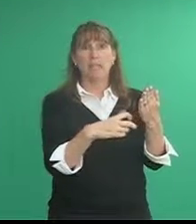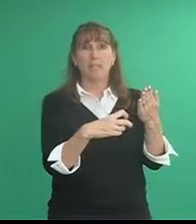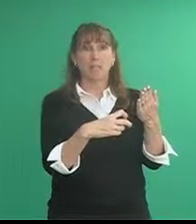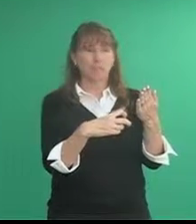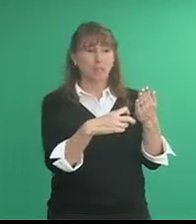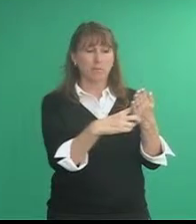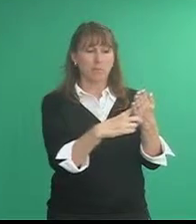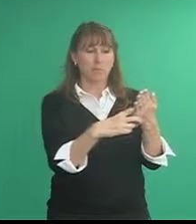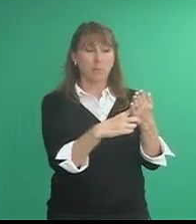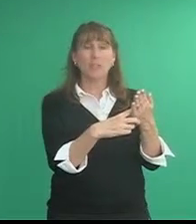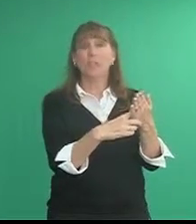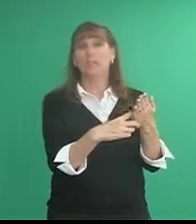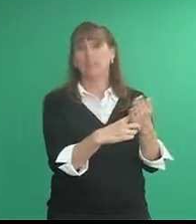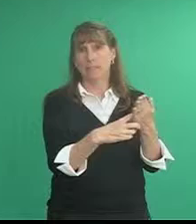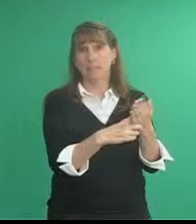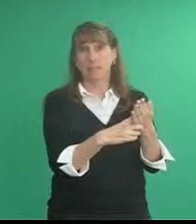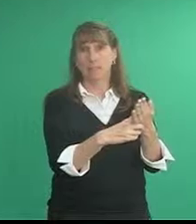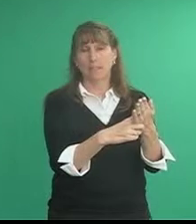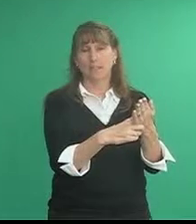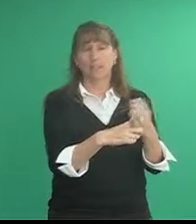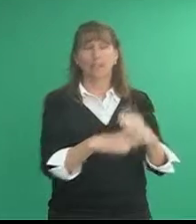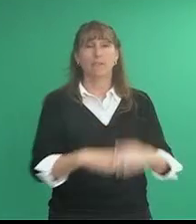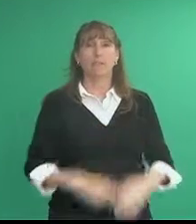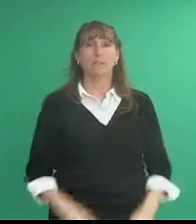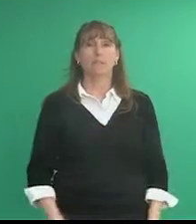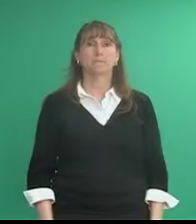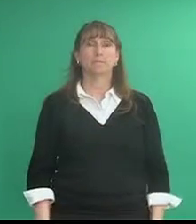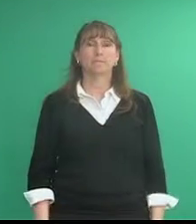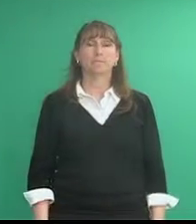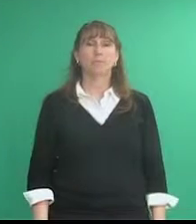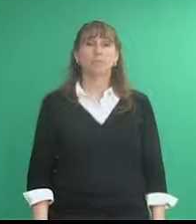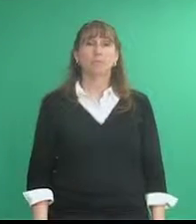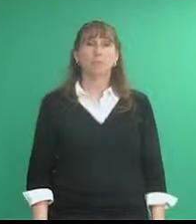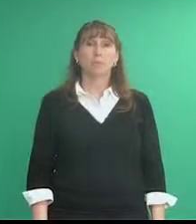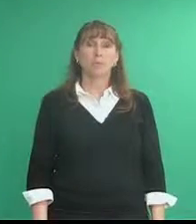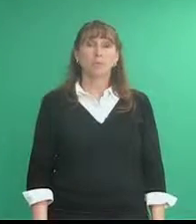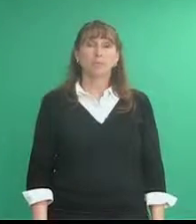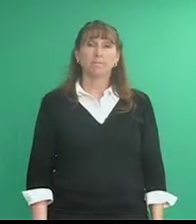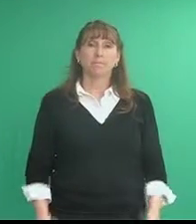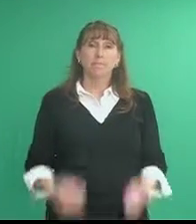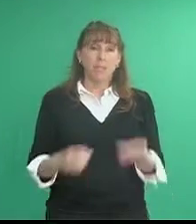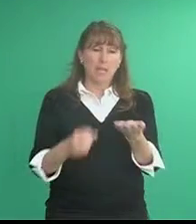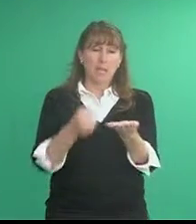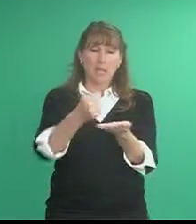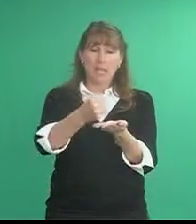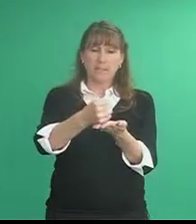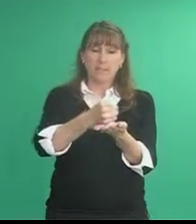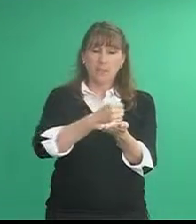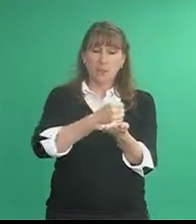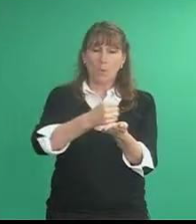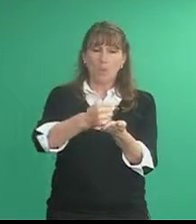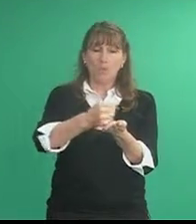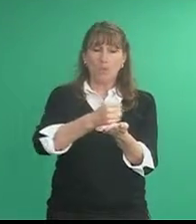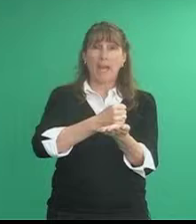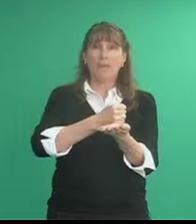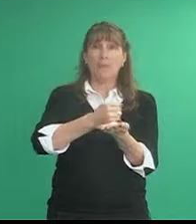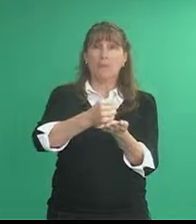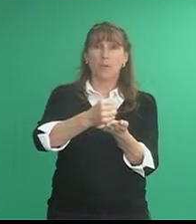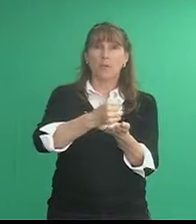as if you're punching the ticket if you will woodworking [um] as if you're going back and forth